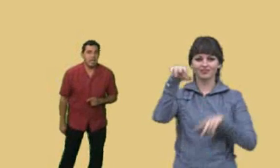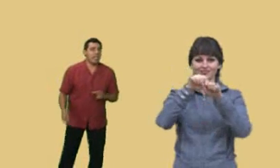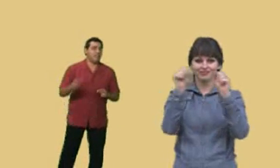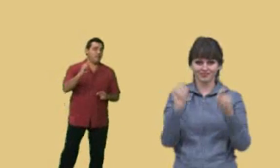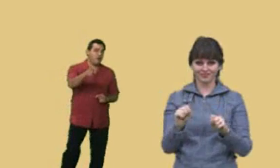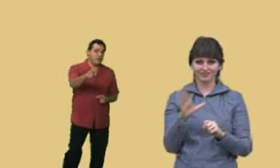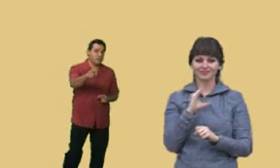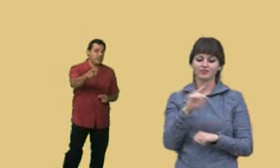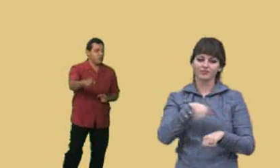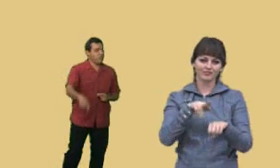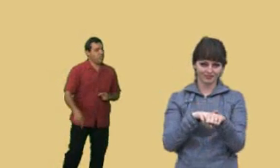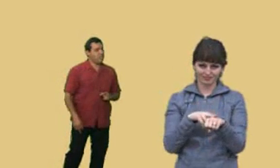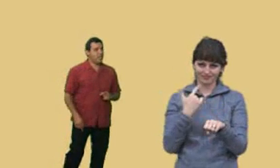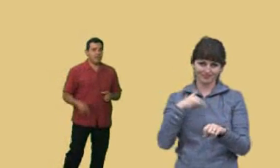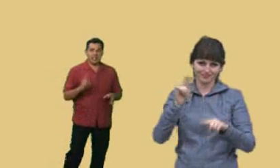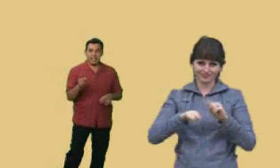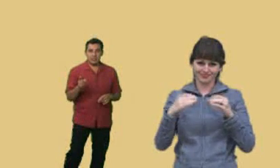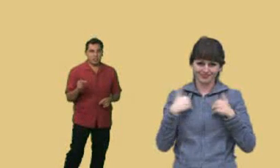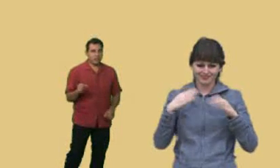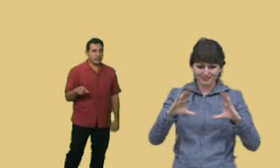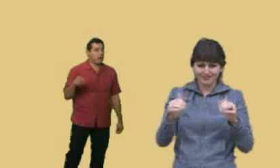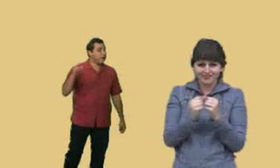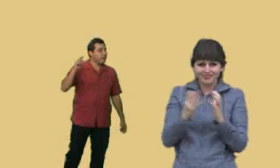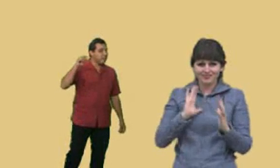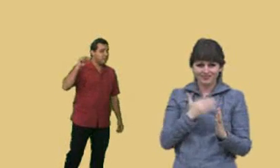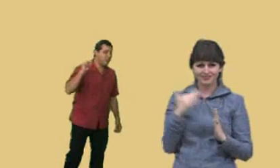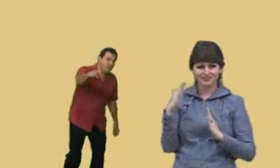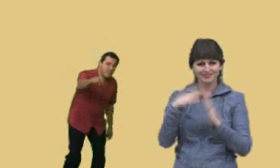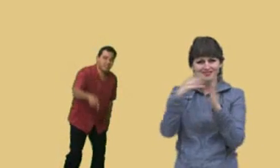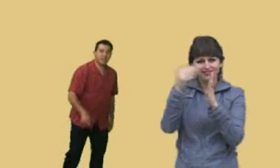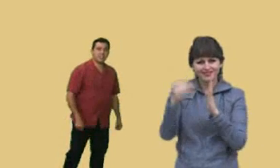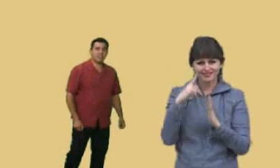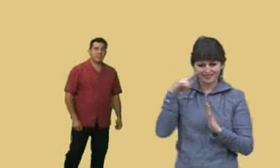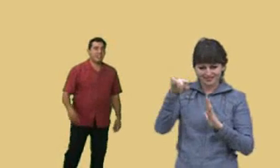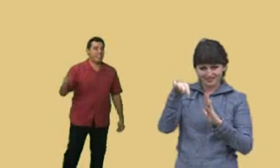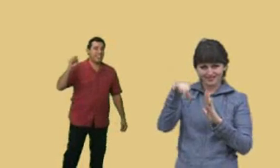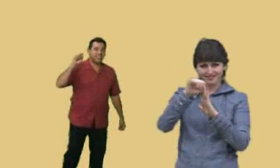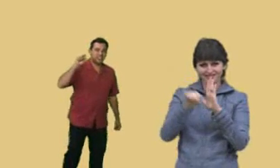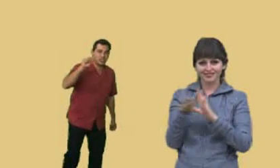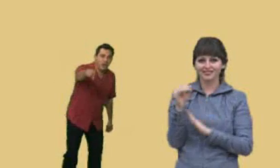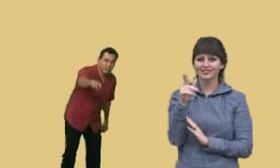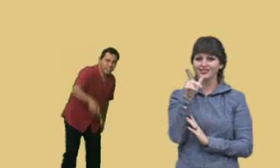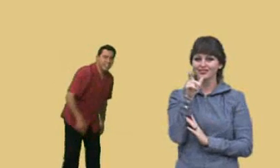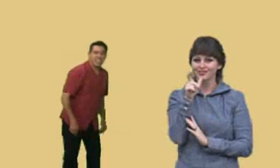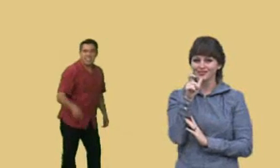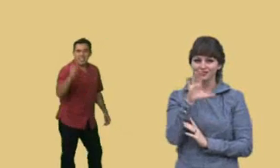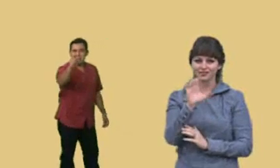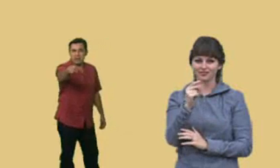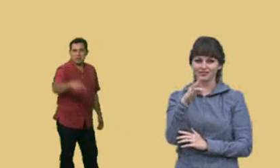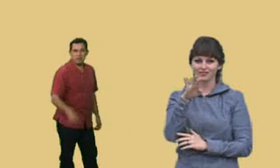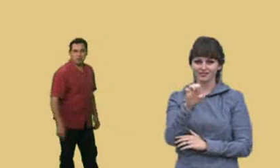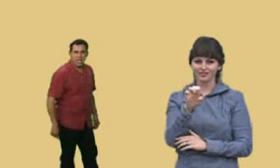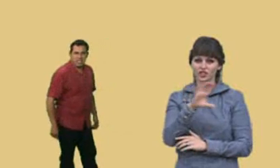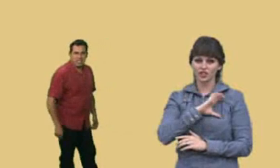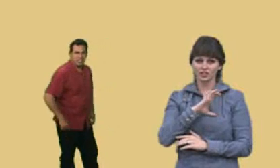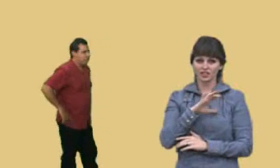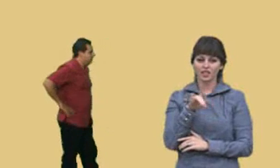And of course, we cannot have a class without our student of the semester, and that's Charlie. He better be ready!